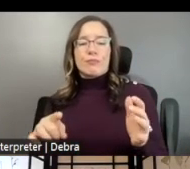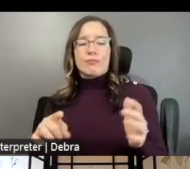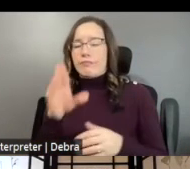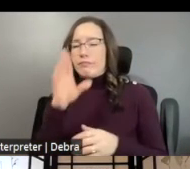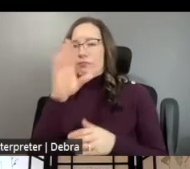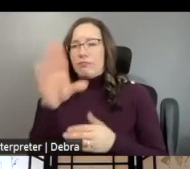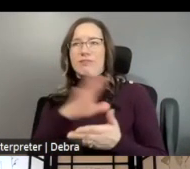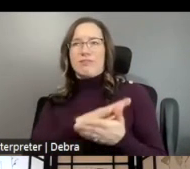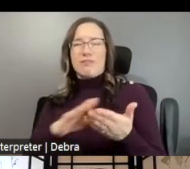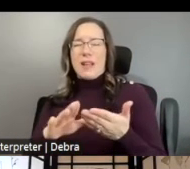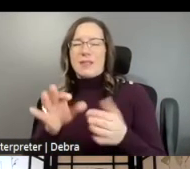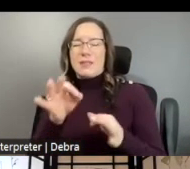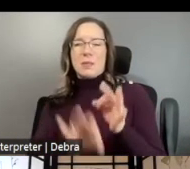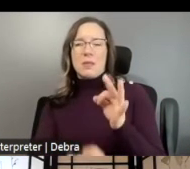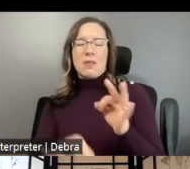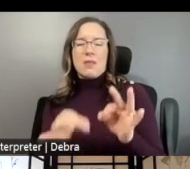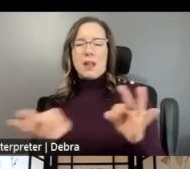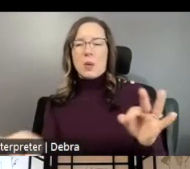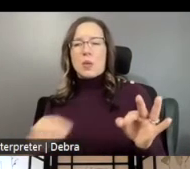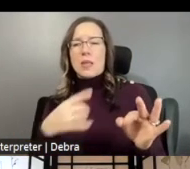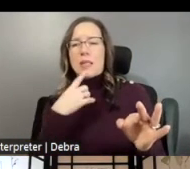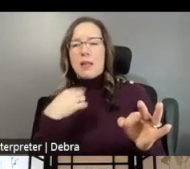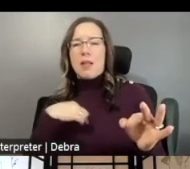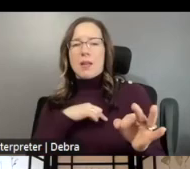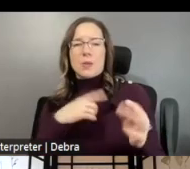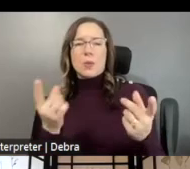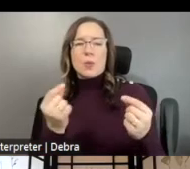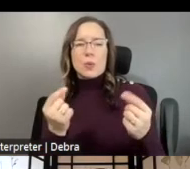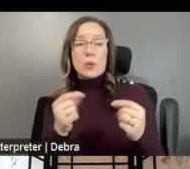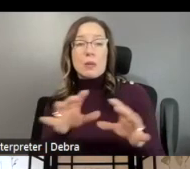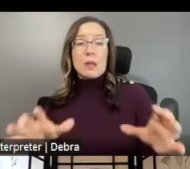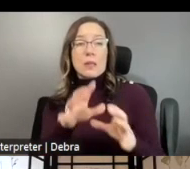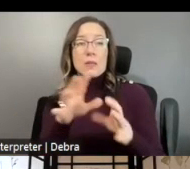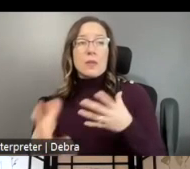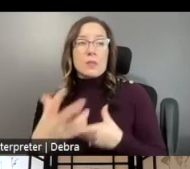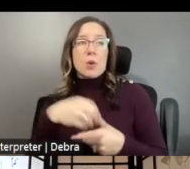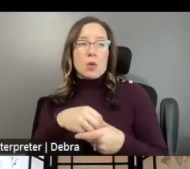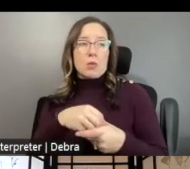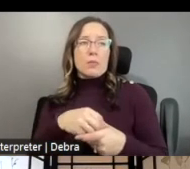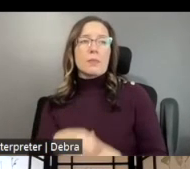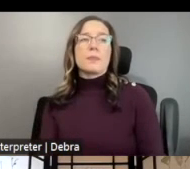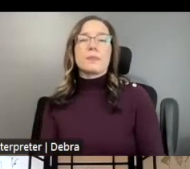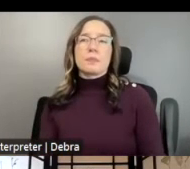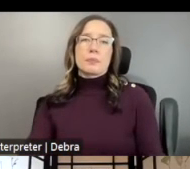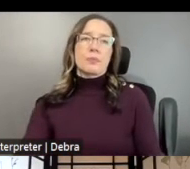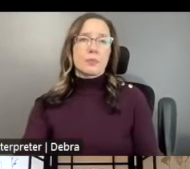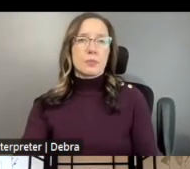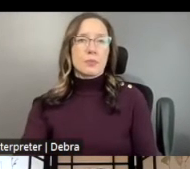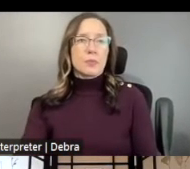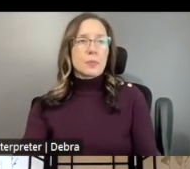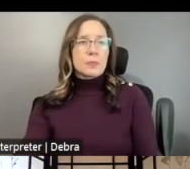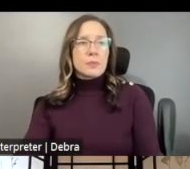TO TELL US WHAT YOU ARE DOING AND THE ACTIVITIES THAT ARE A PART OF THIS PROJECT. THE OTHER